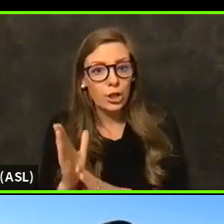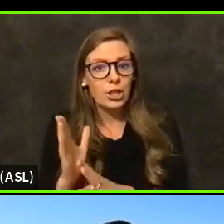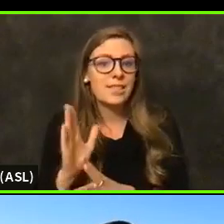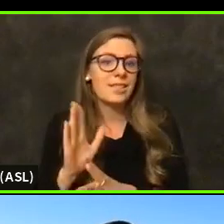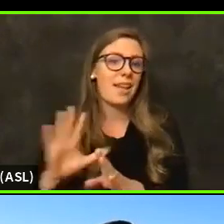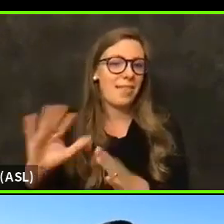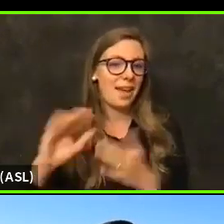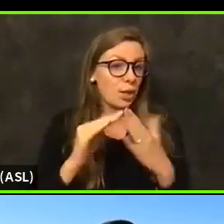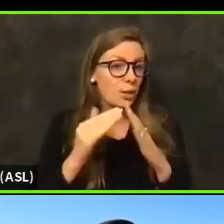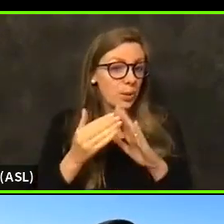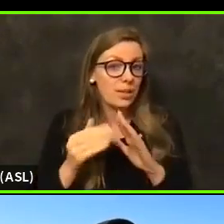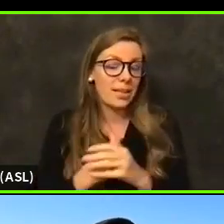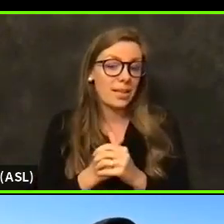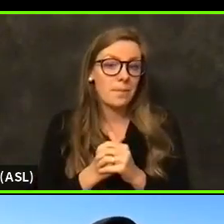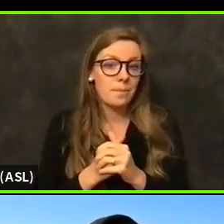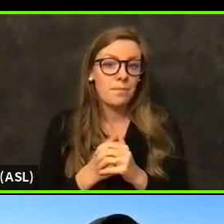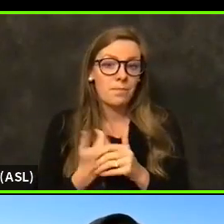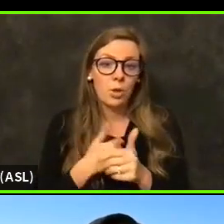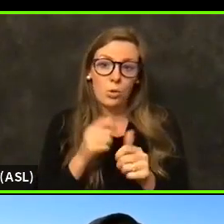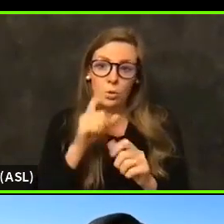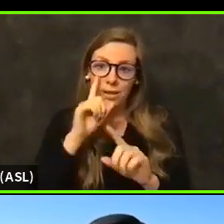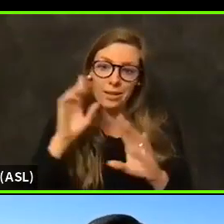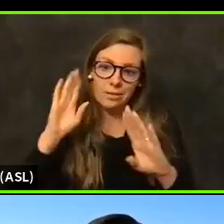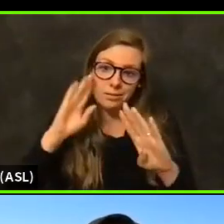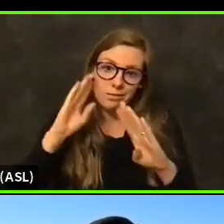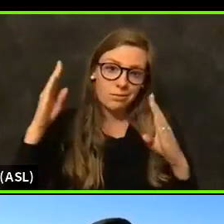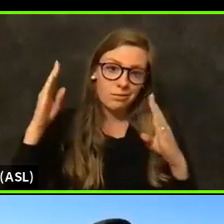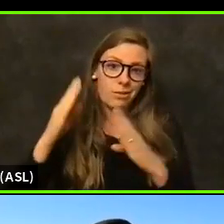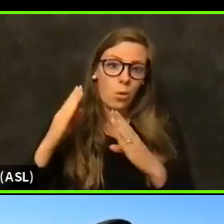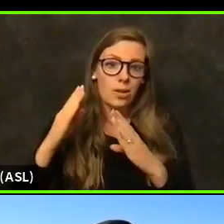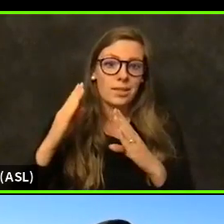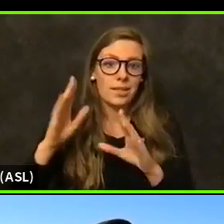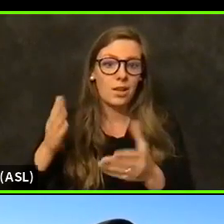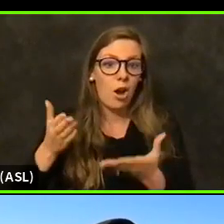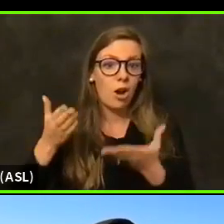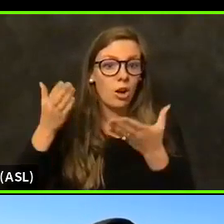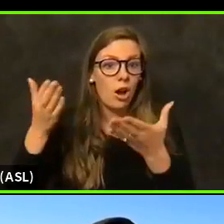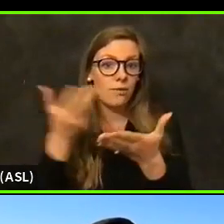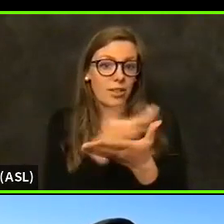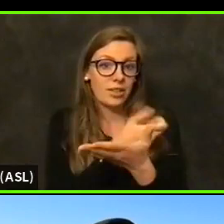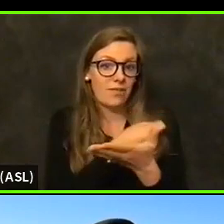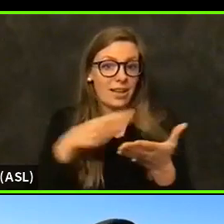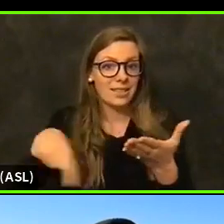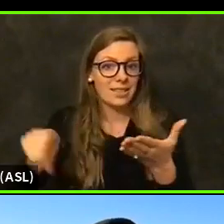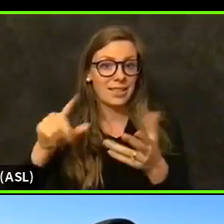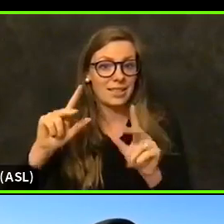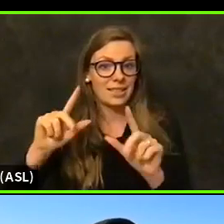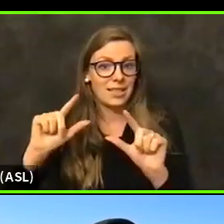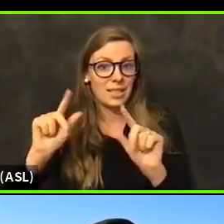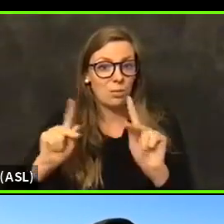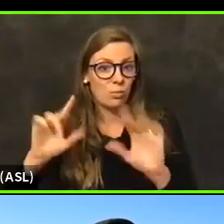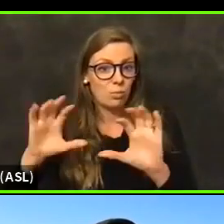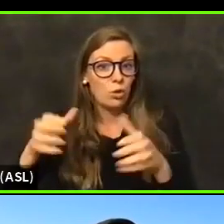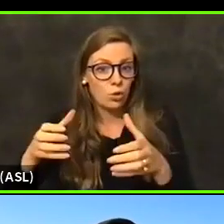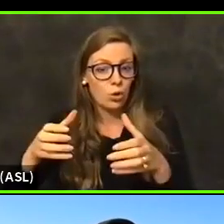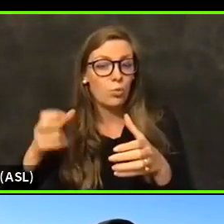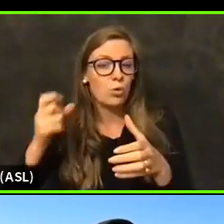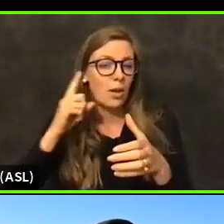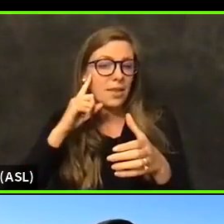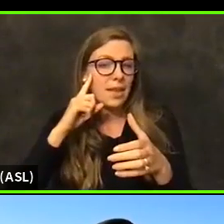and are really targeting, offering the vaccine to these groups. So I think in the next week, as this data